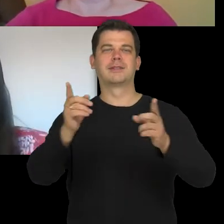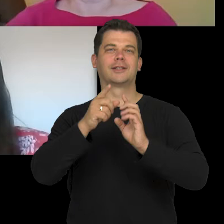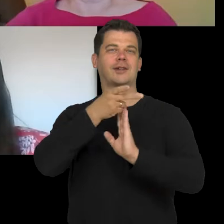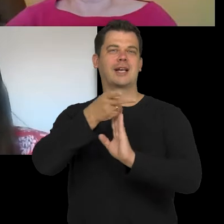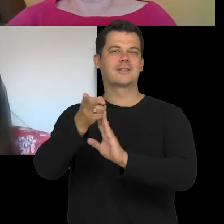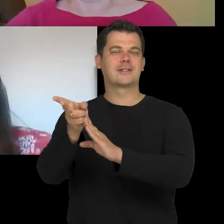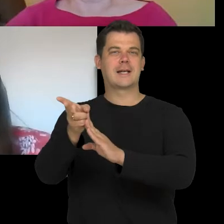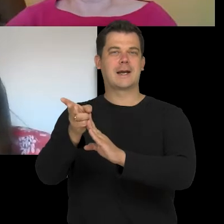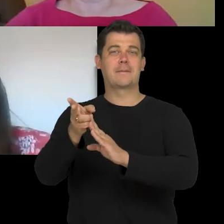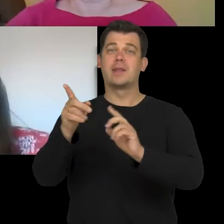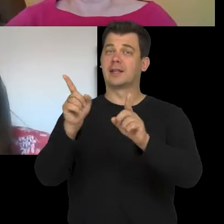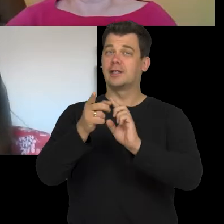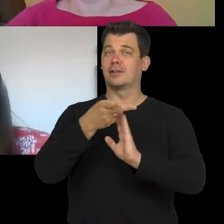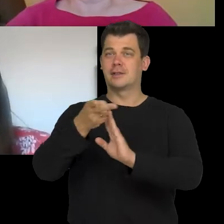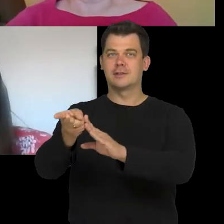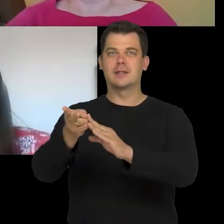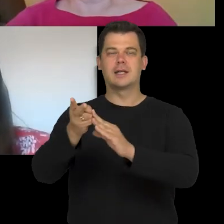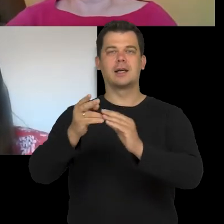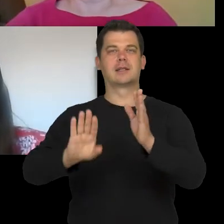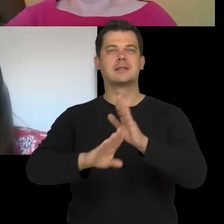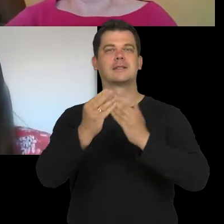director of a play titled „Pokaz”,